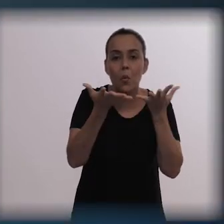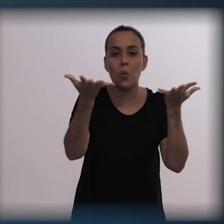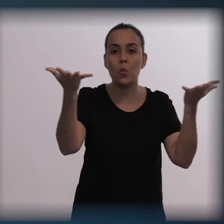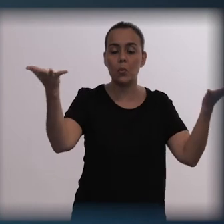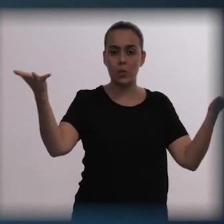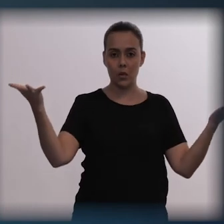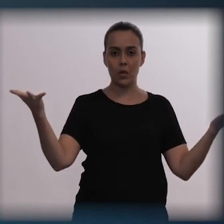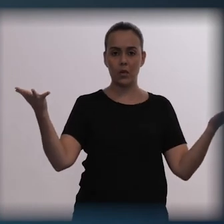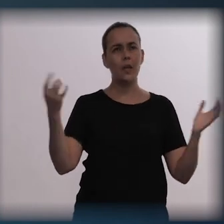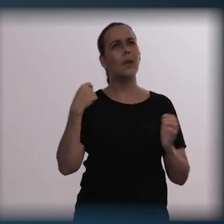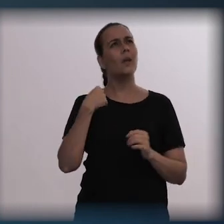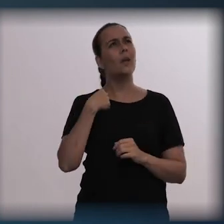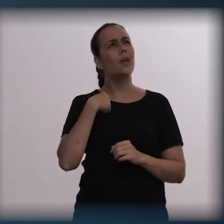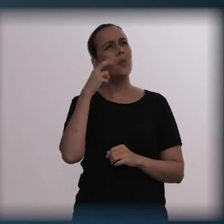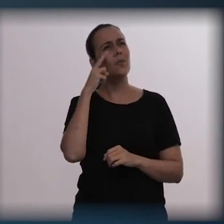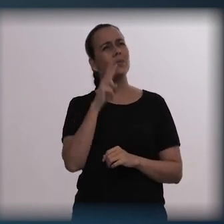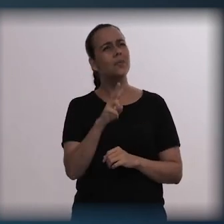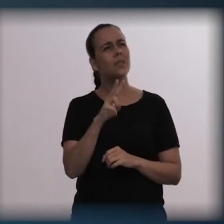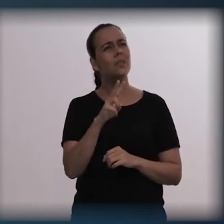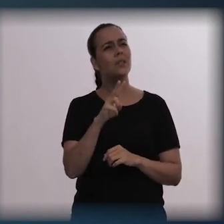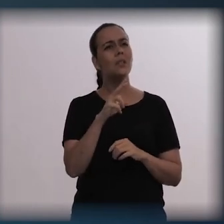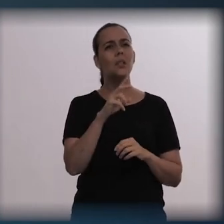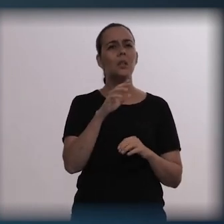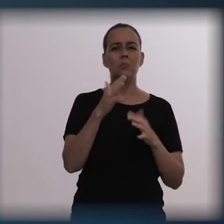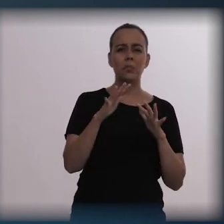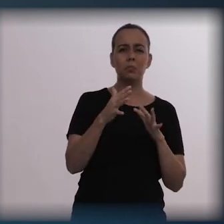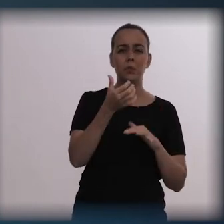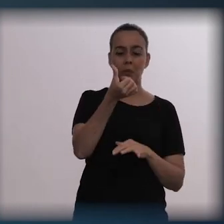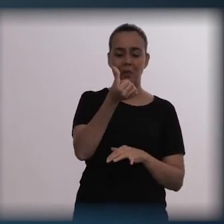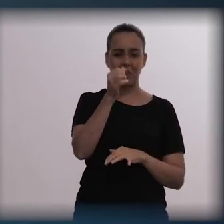I think that about 60% or 80% of people who attempt suicide,